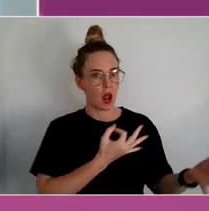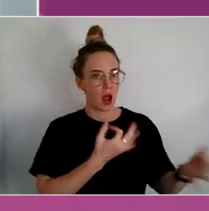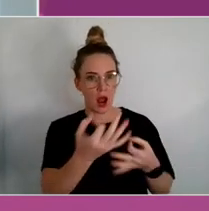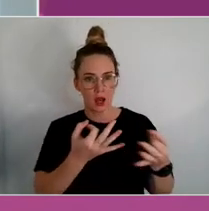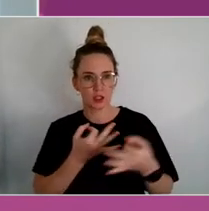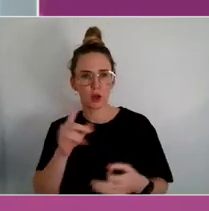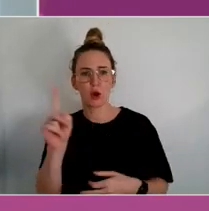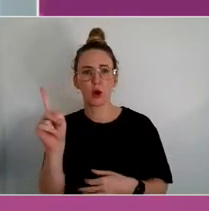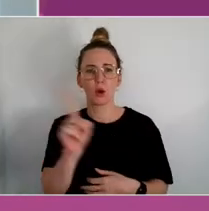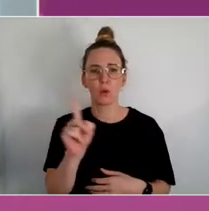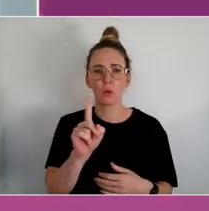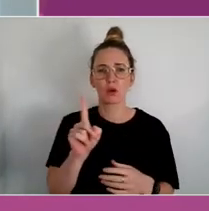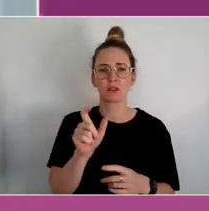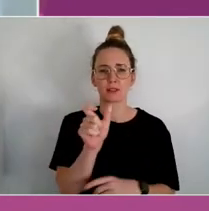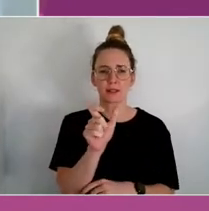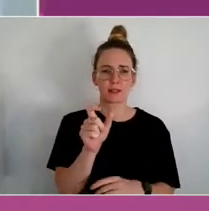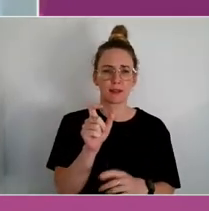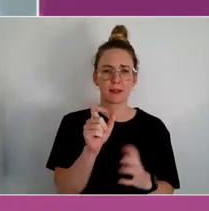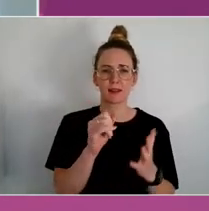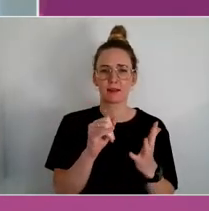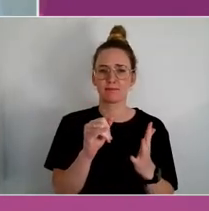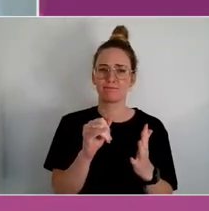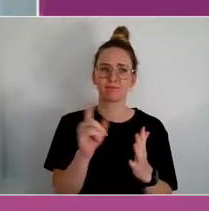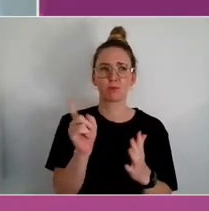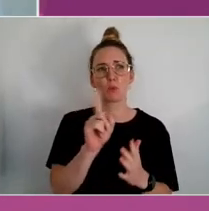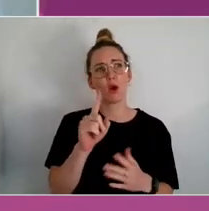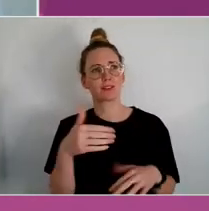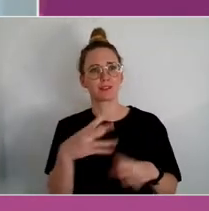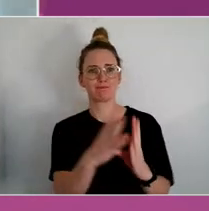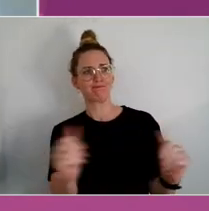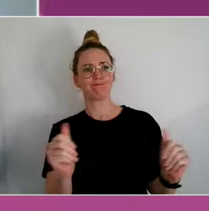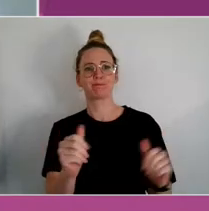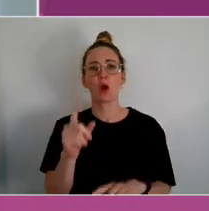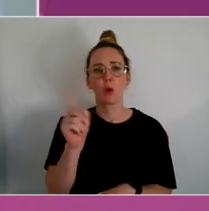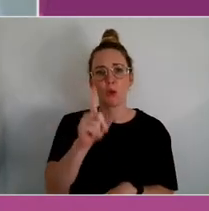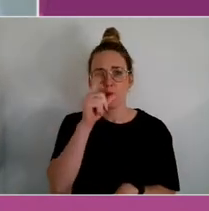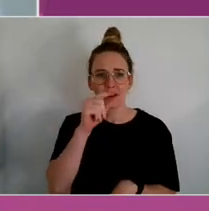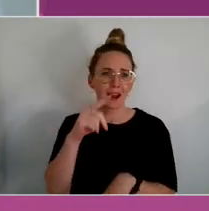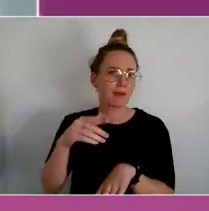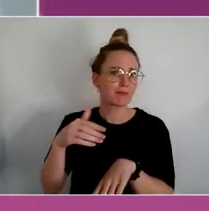and what will fix the problems. So I do enjoy talking about what works.